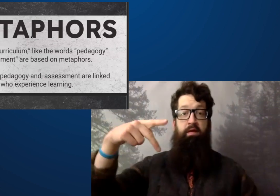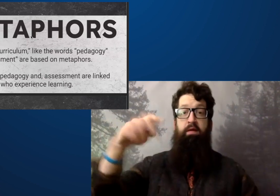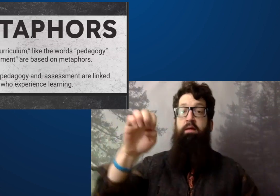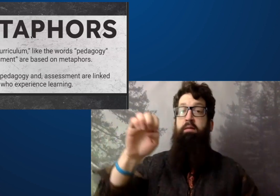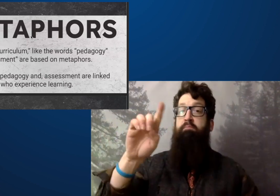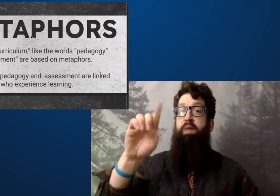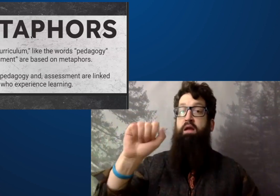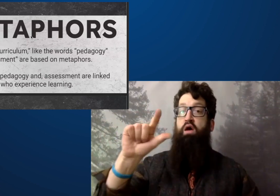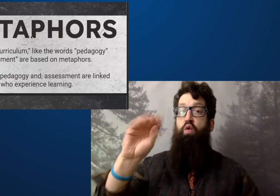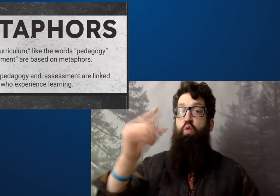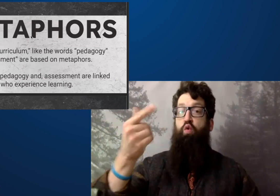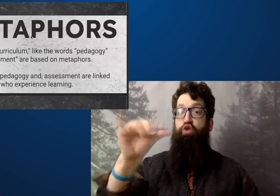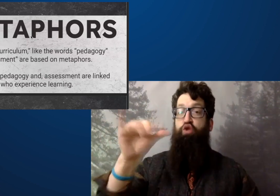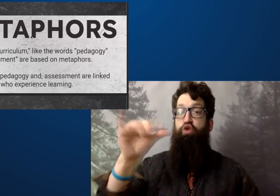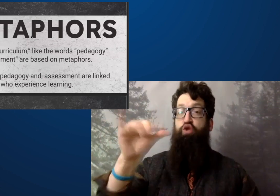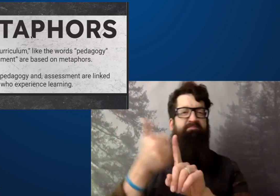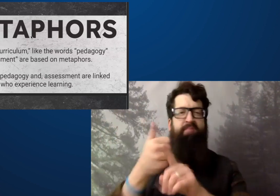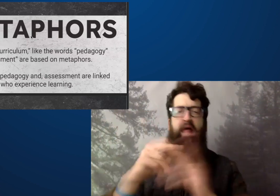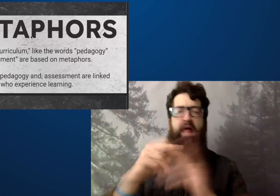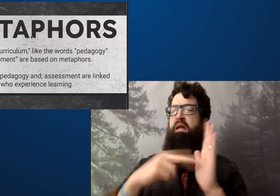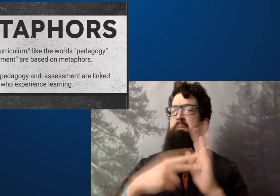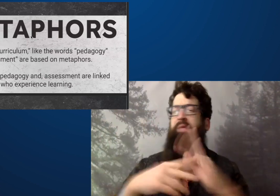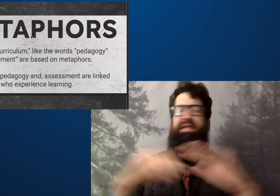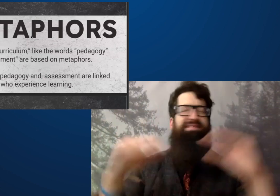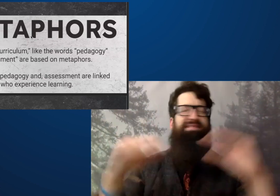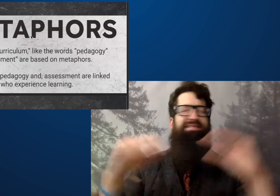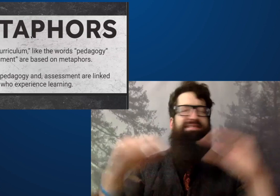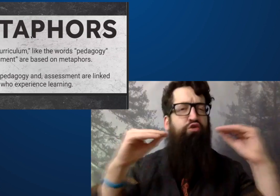The first one, pedagogy,